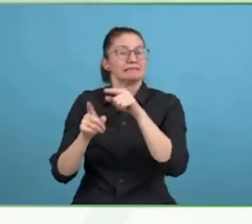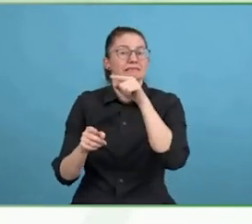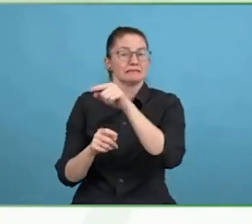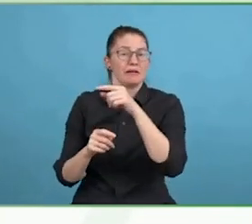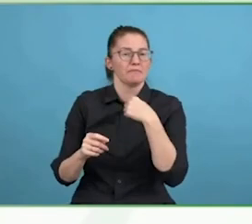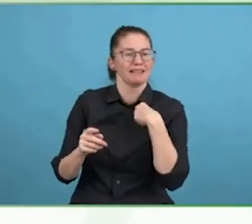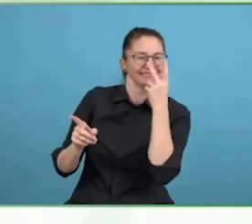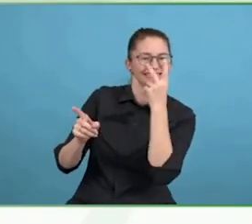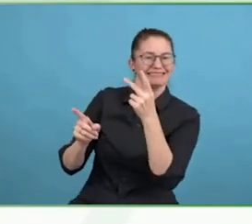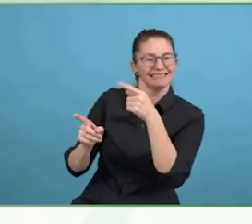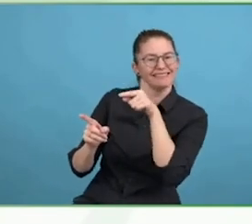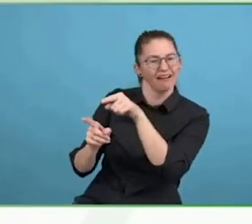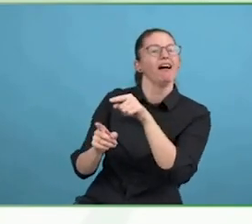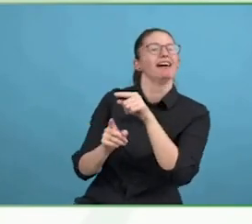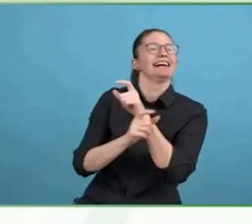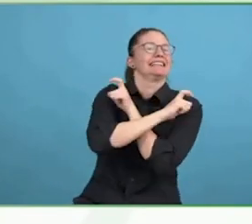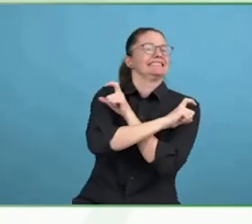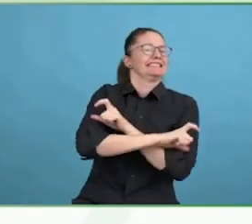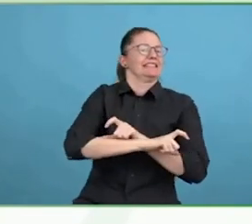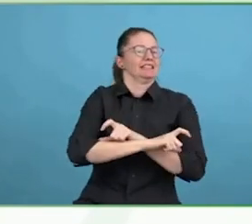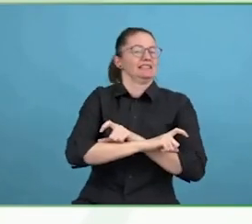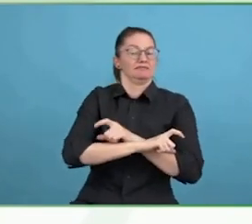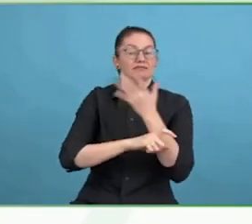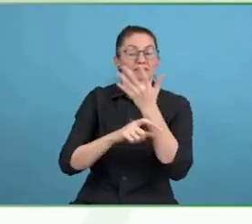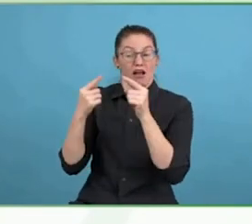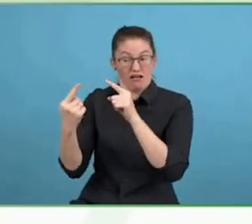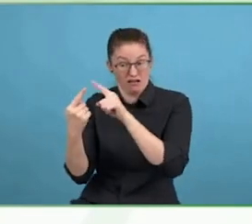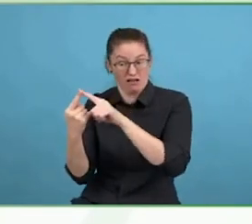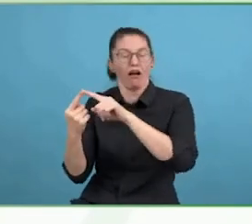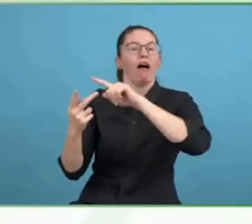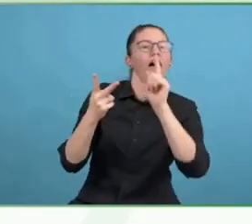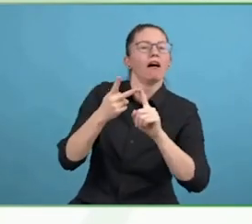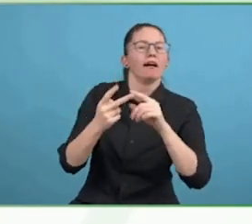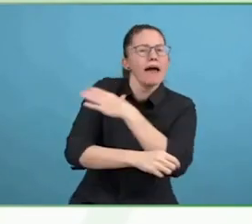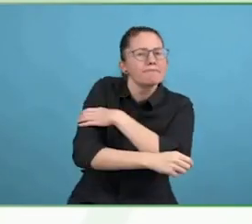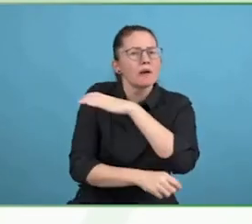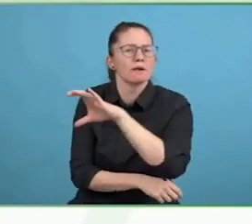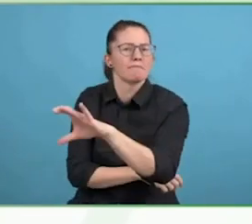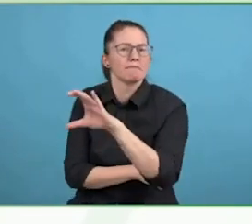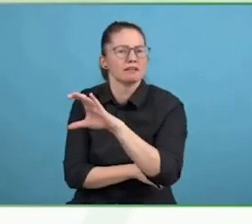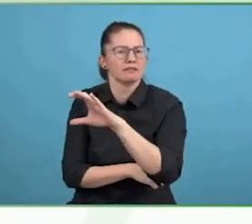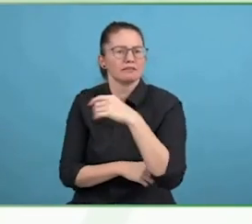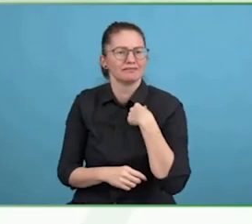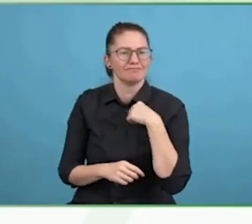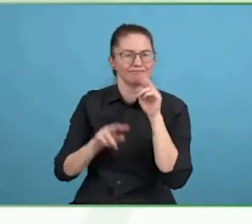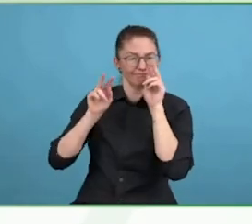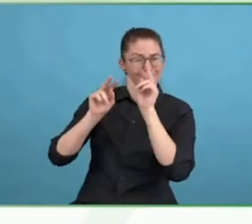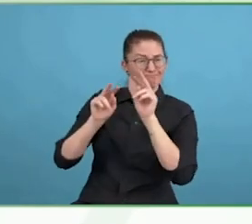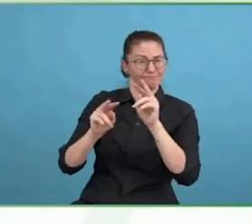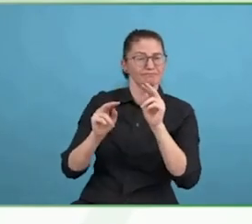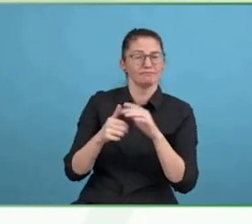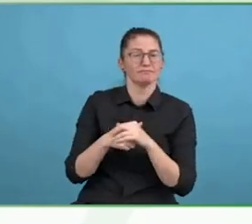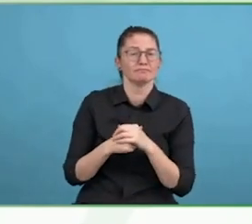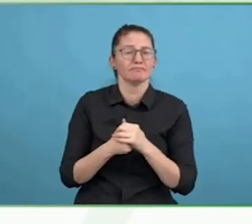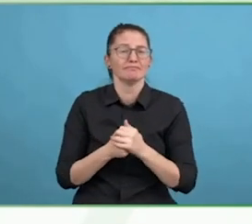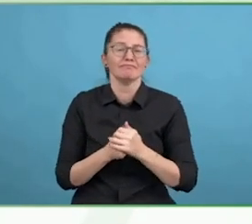Most NGOs, there is a power dynamic and quite often between the Western NGO and people they are supporting and we can change that